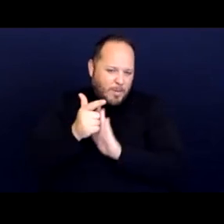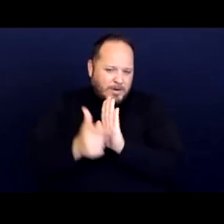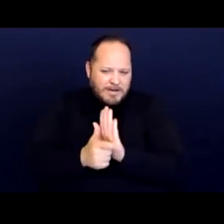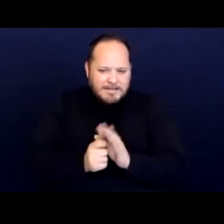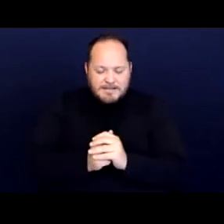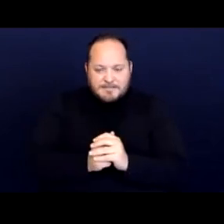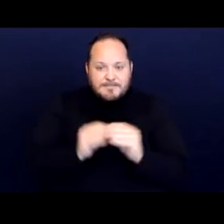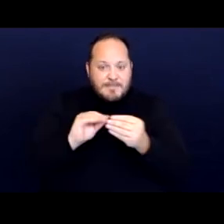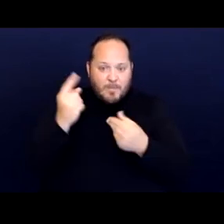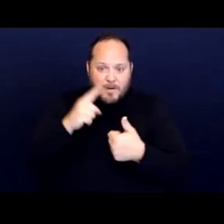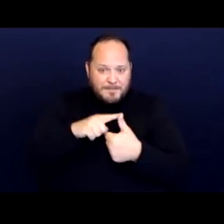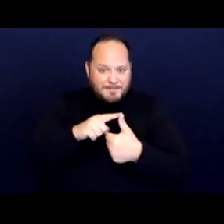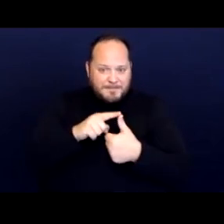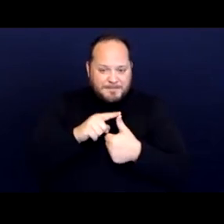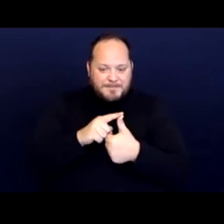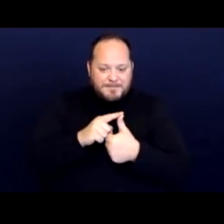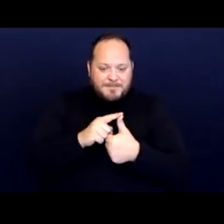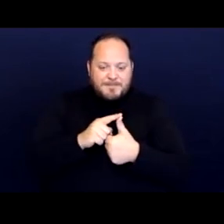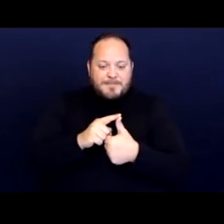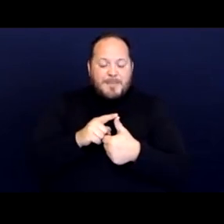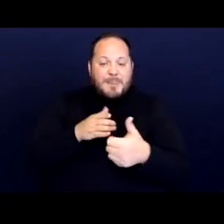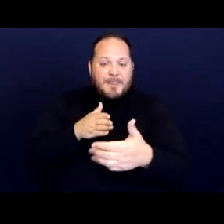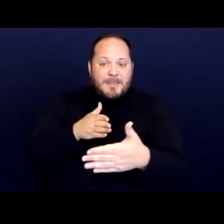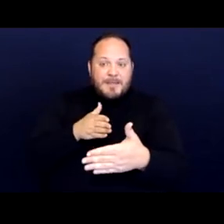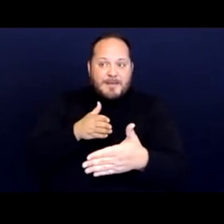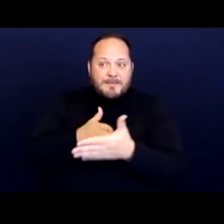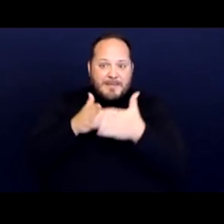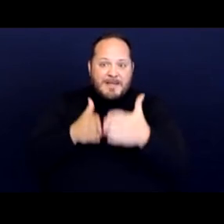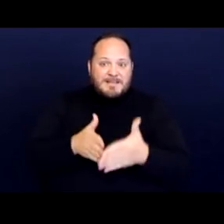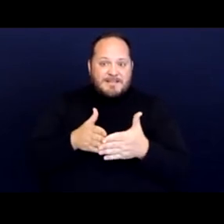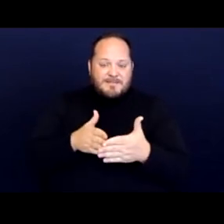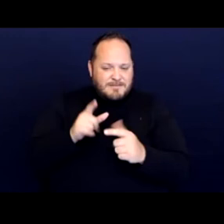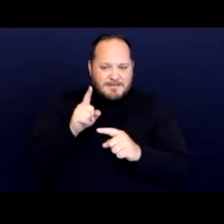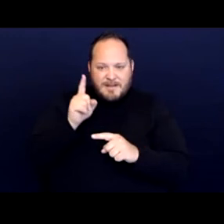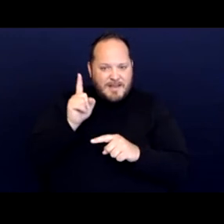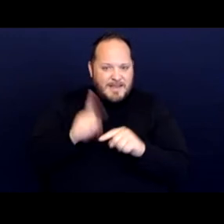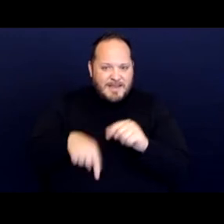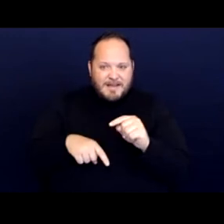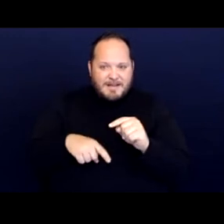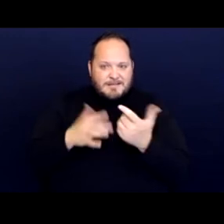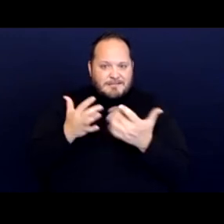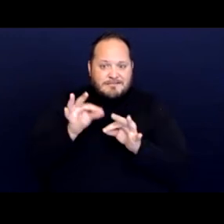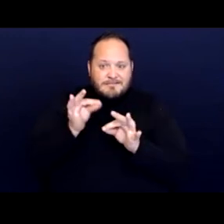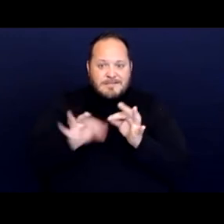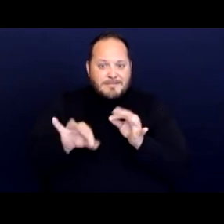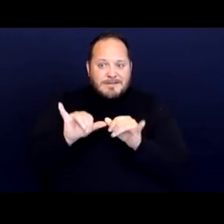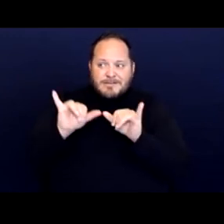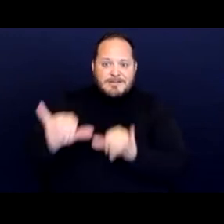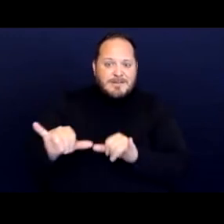Number one that plaintiffs cannot simply stay at the city's homeless shelters.